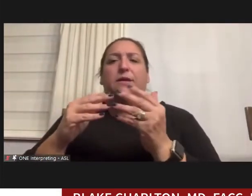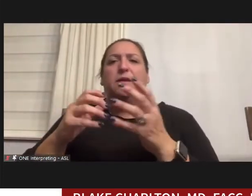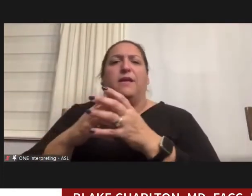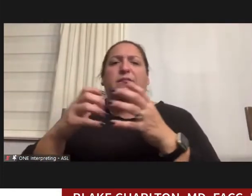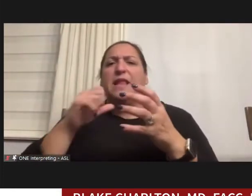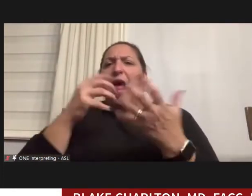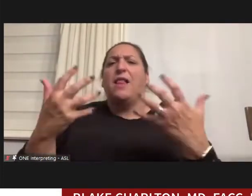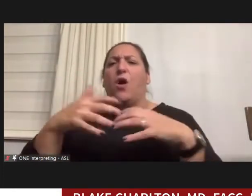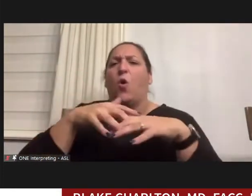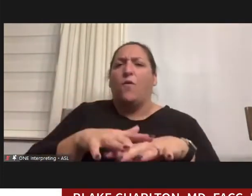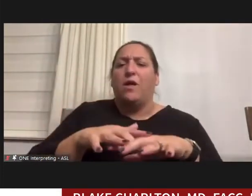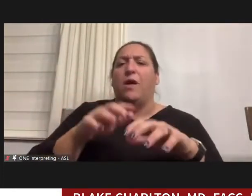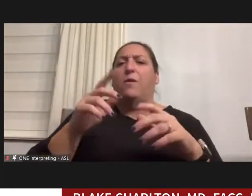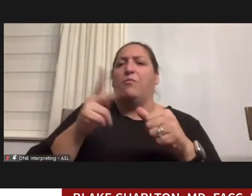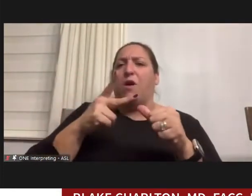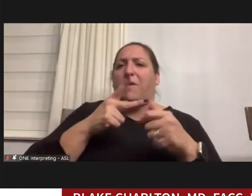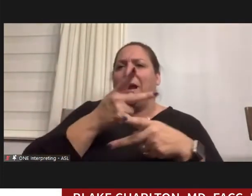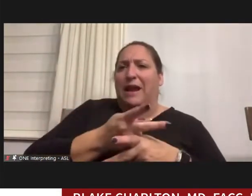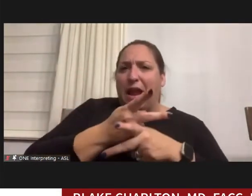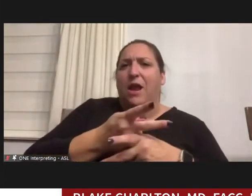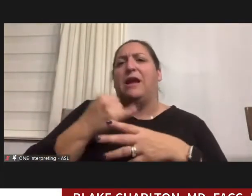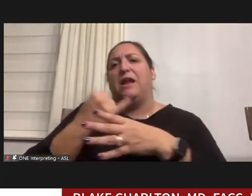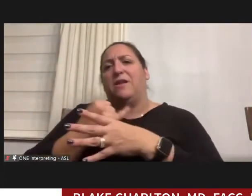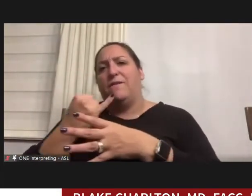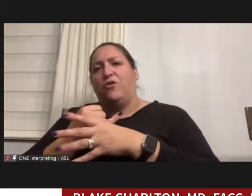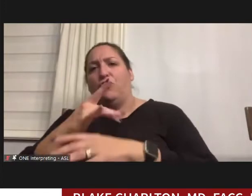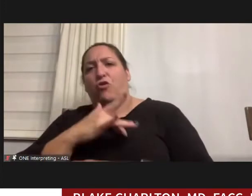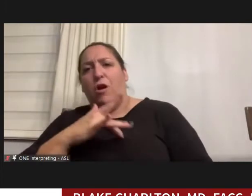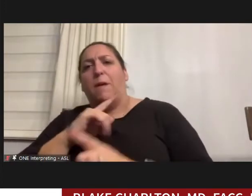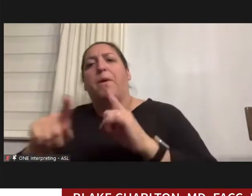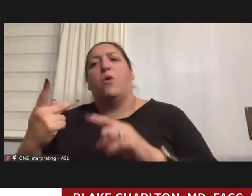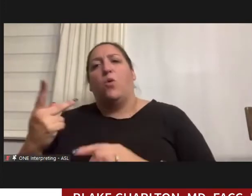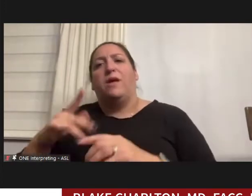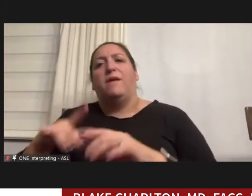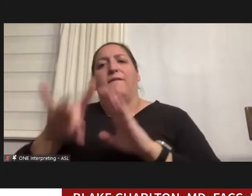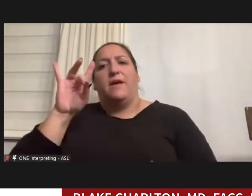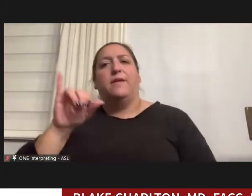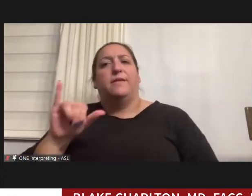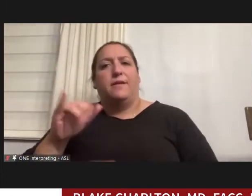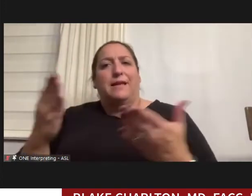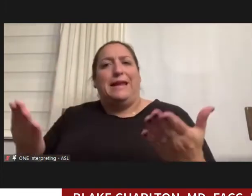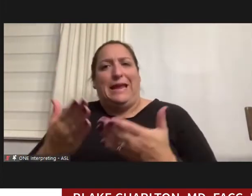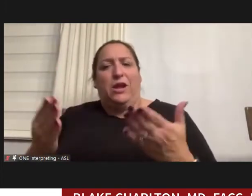primary care in interventional cardiology, but we found that here in Anchorage Alaska.